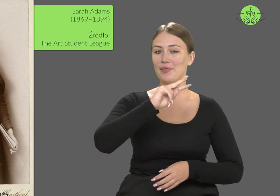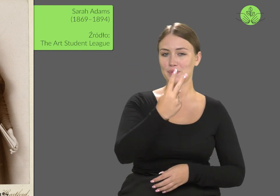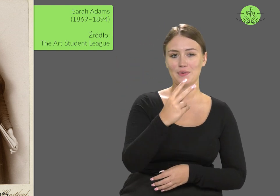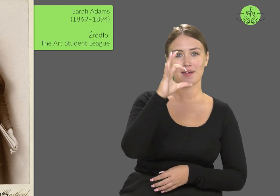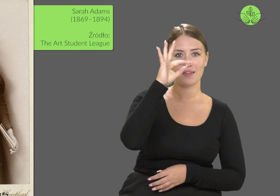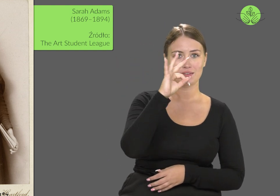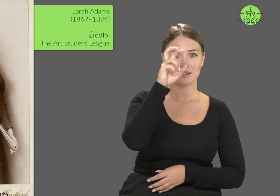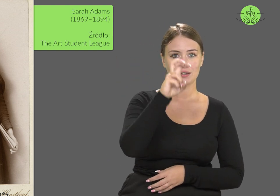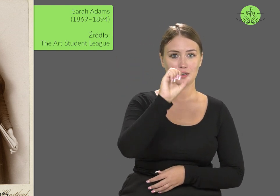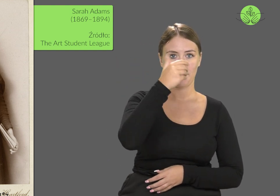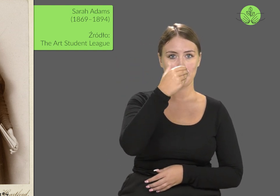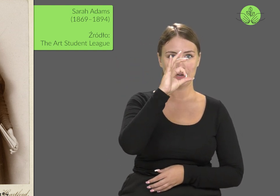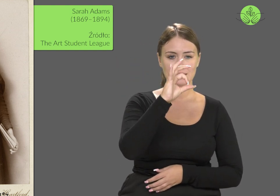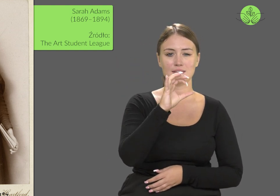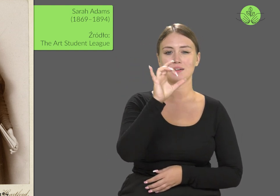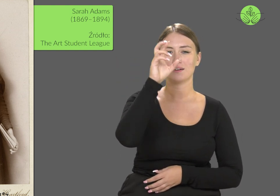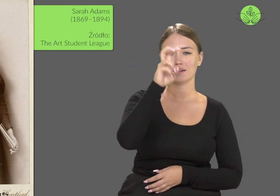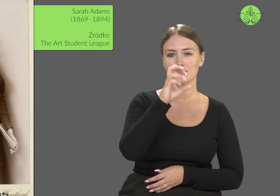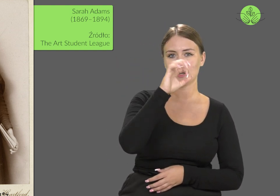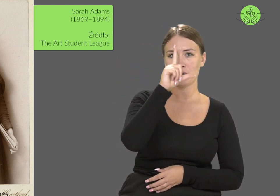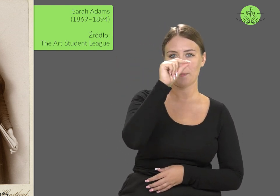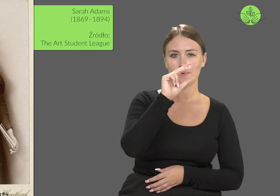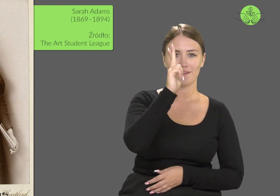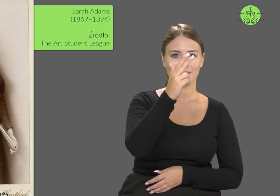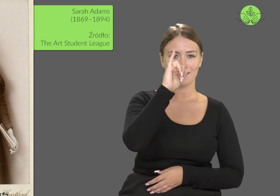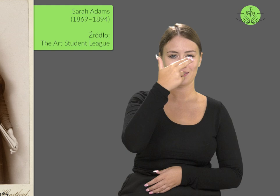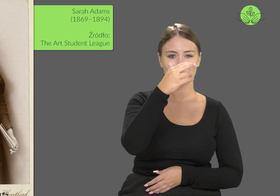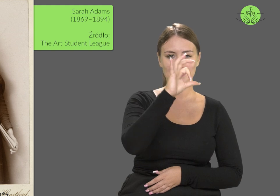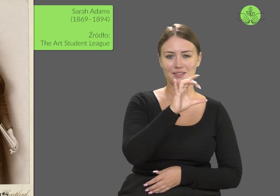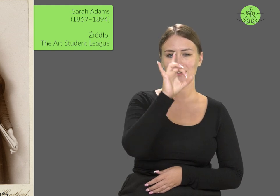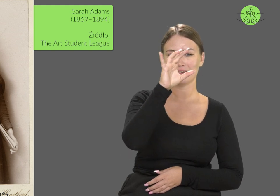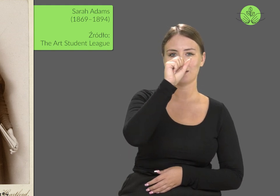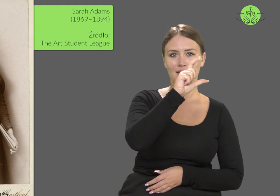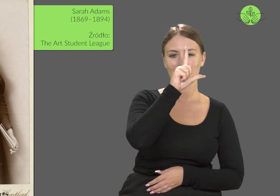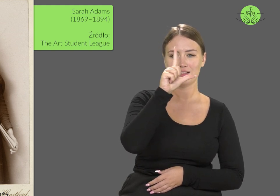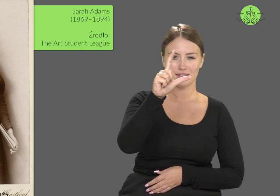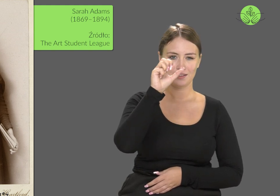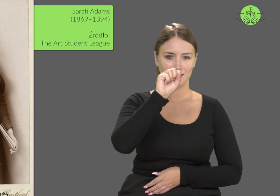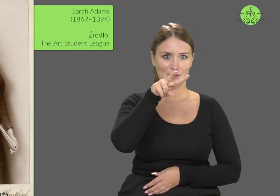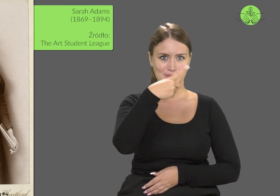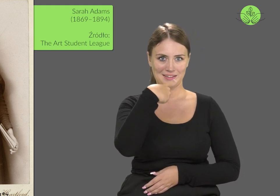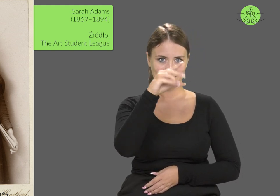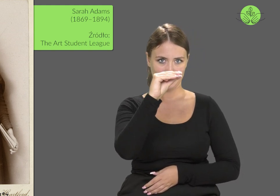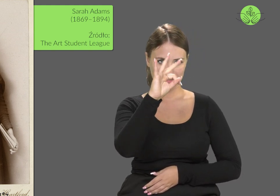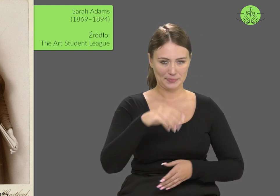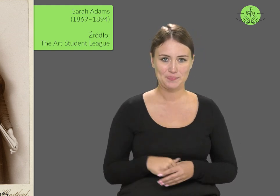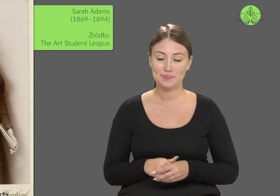and the other is of Thomas Hopkins Gallaudet.